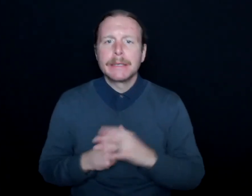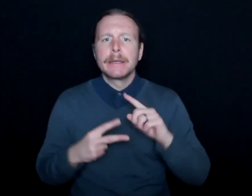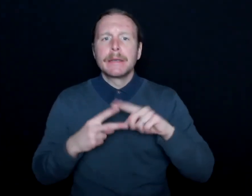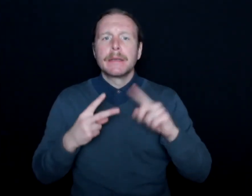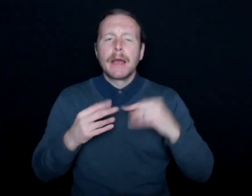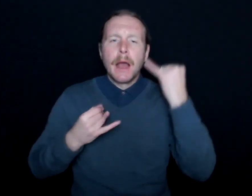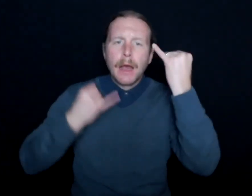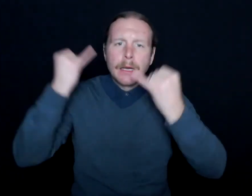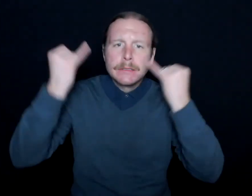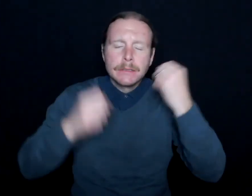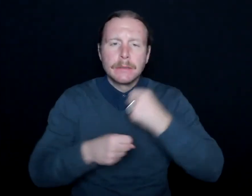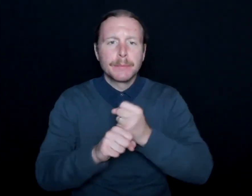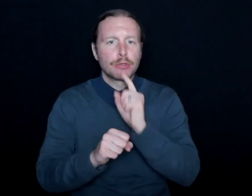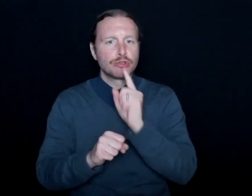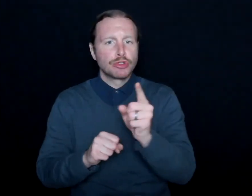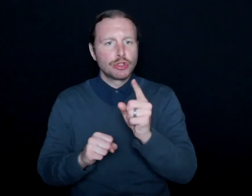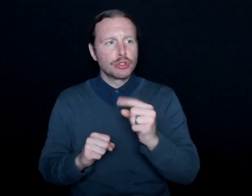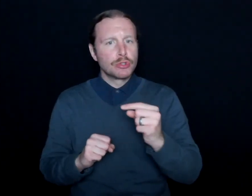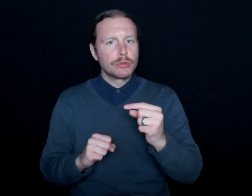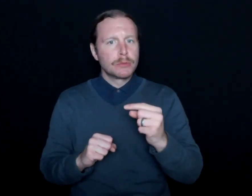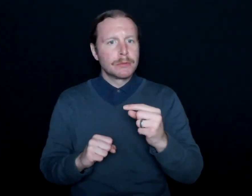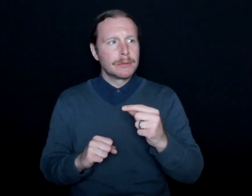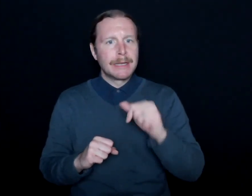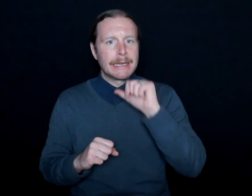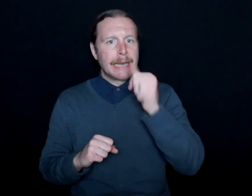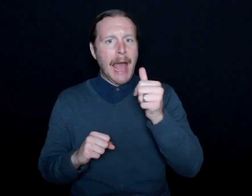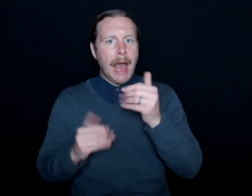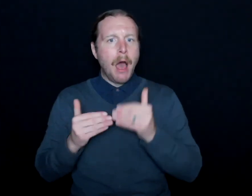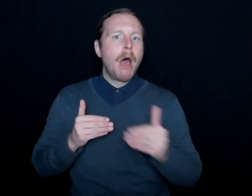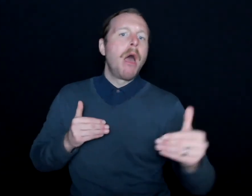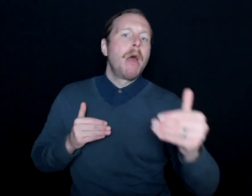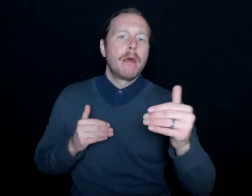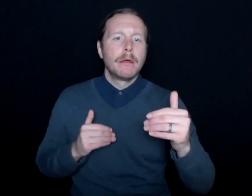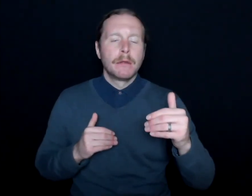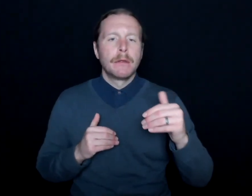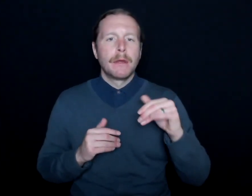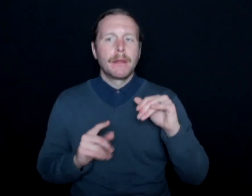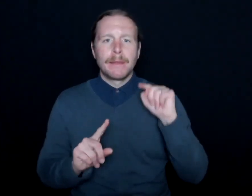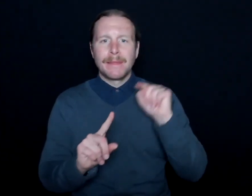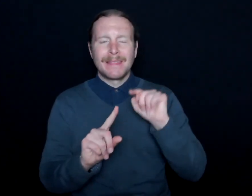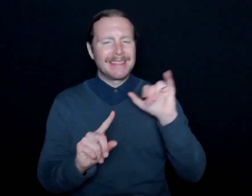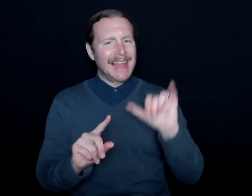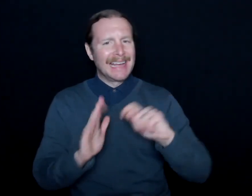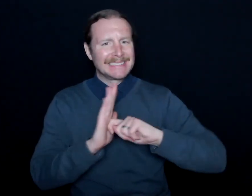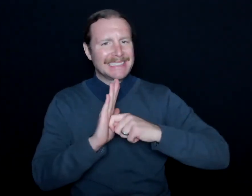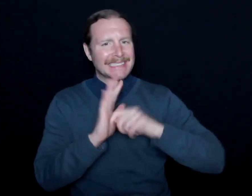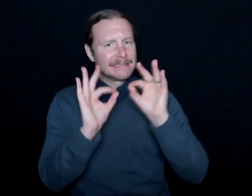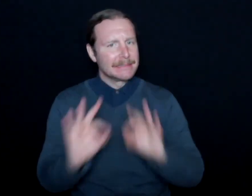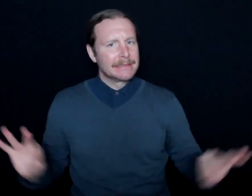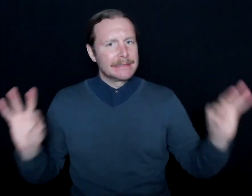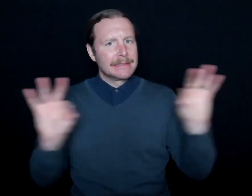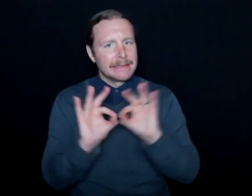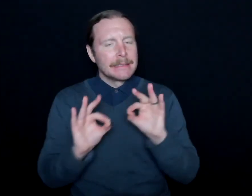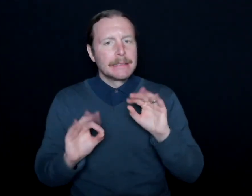to make sure that we're not getting ahead of ourselves. And I think that's probably one of the biggest hurdles is